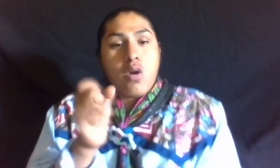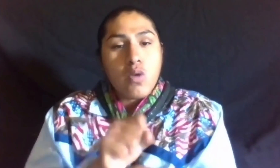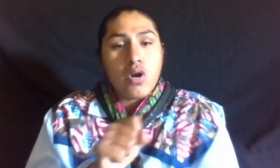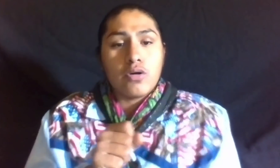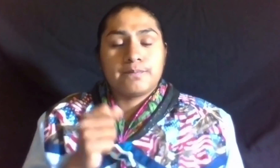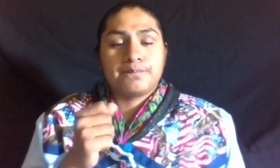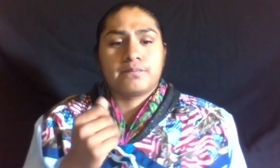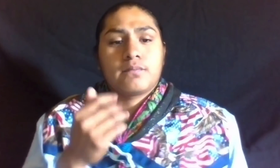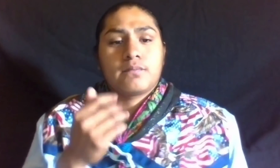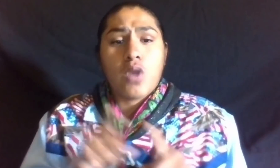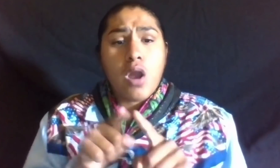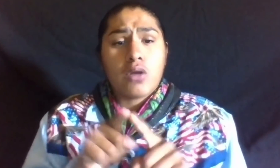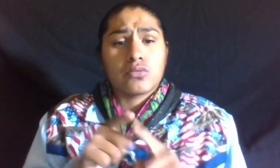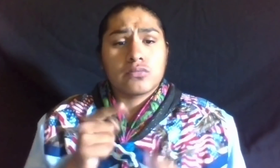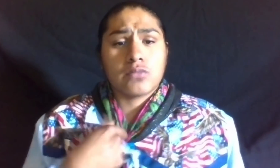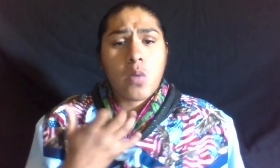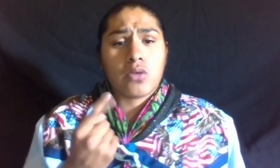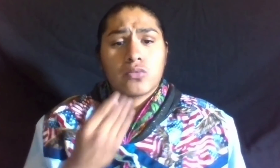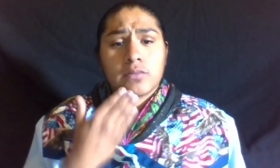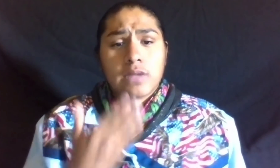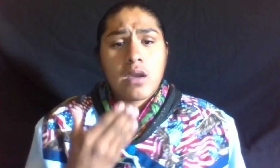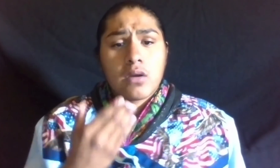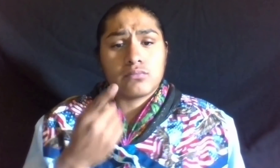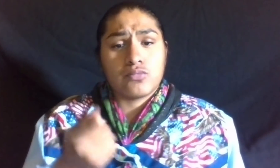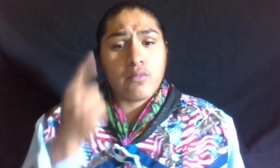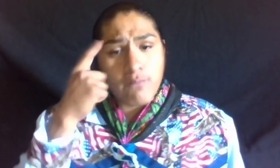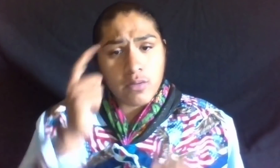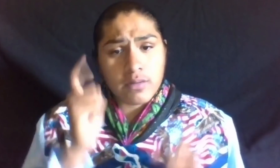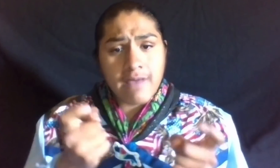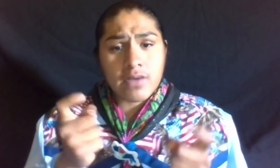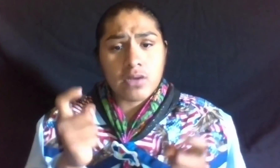ALSO, I WANT TO THANK YOU FOR GIVING US YOUR